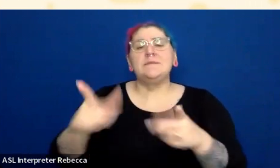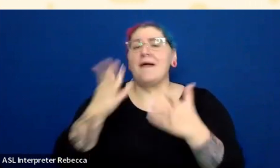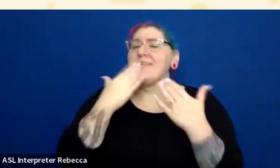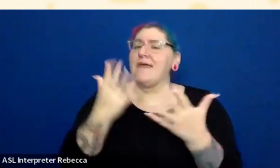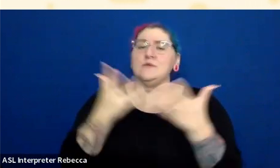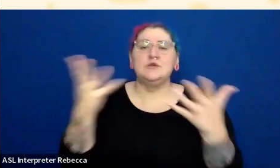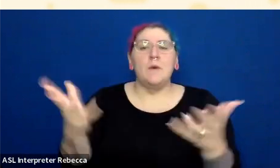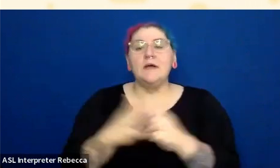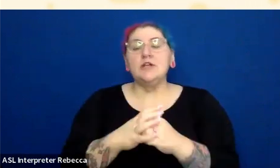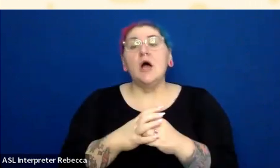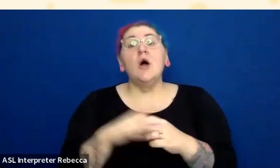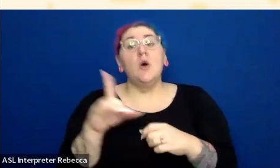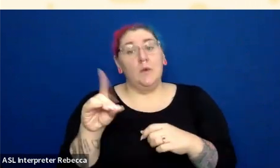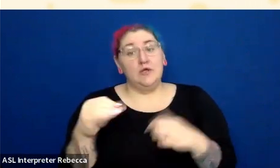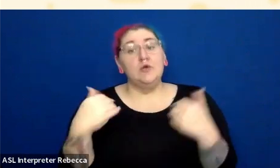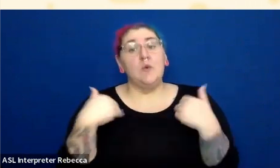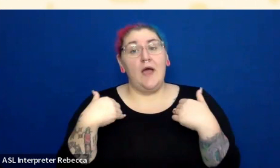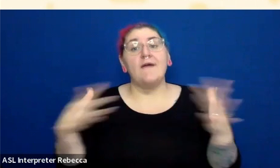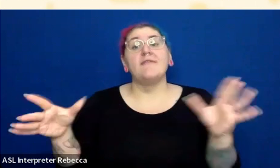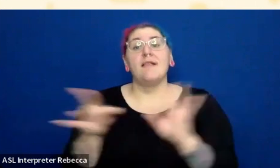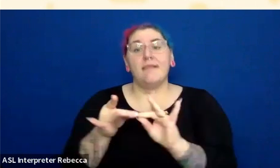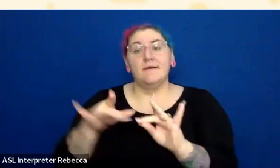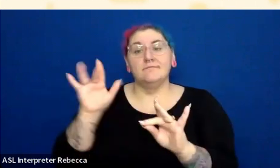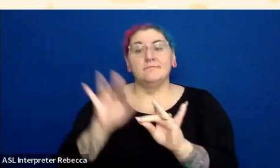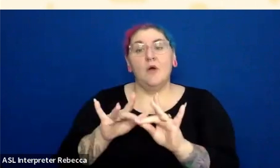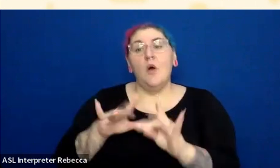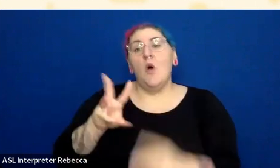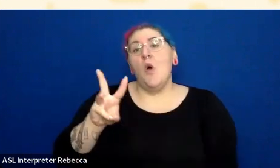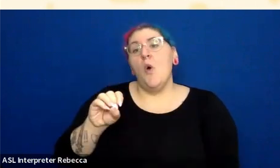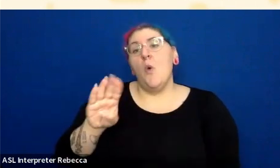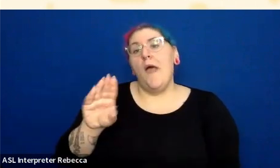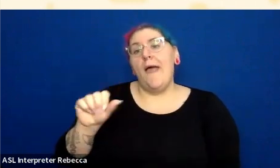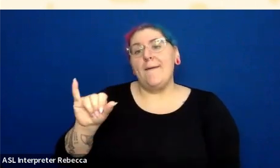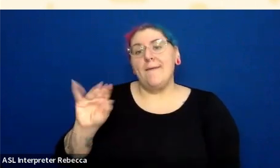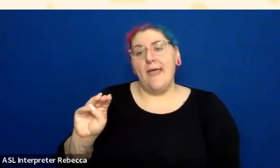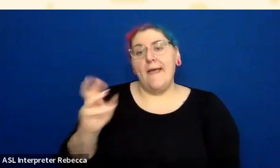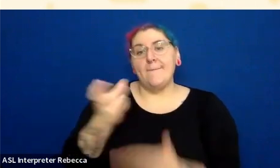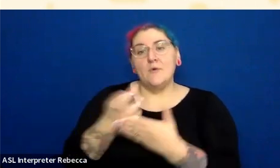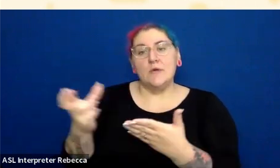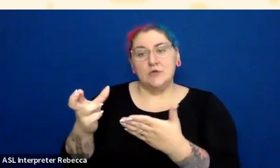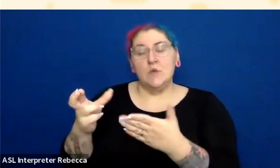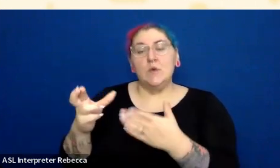We do have a link to that that WebAIM resource page. We have a lot of other resources on the WebAIM site, discussion list,